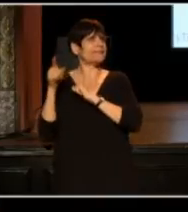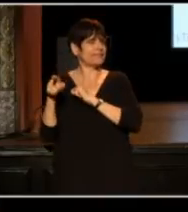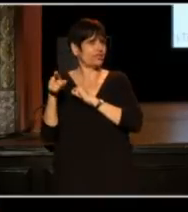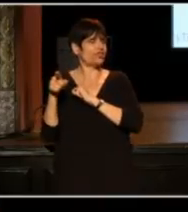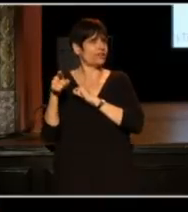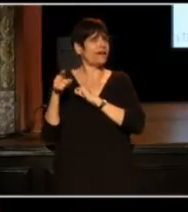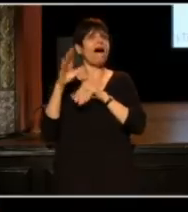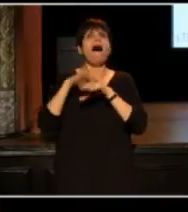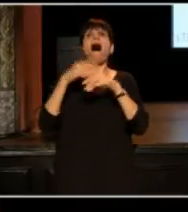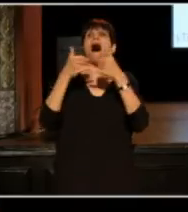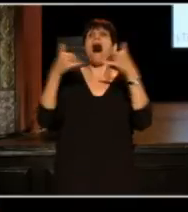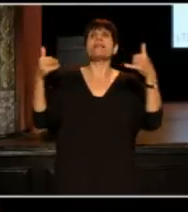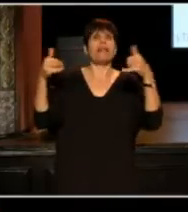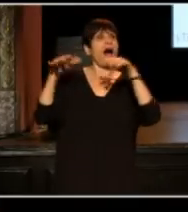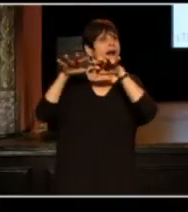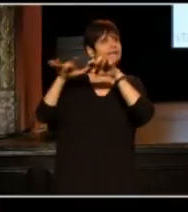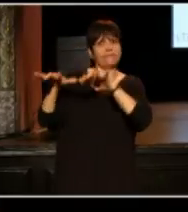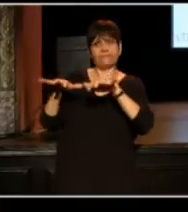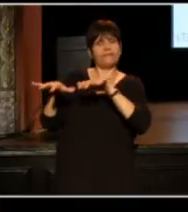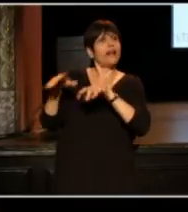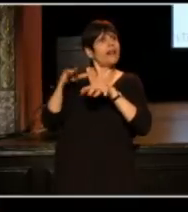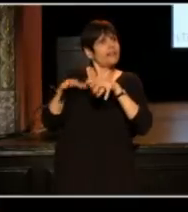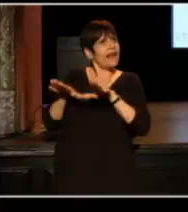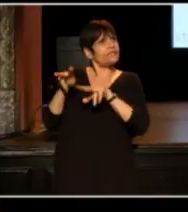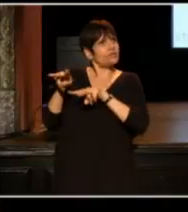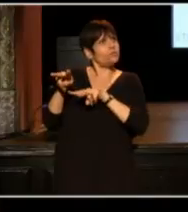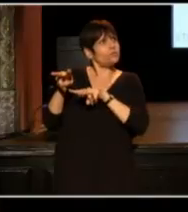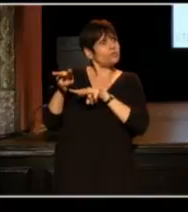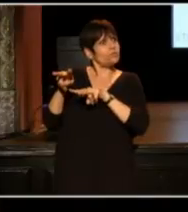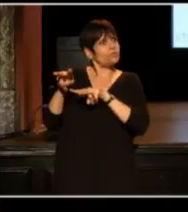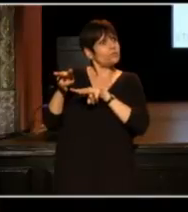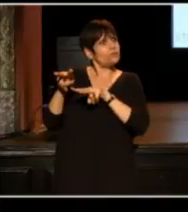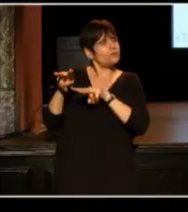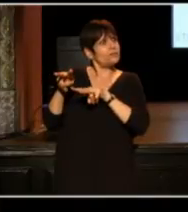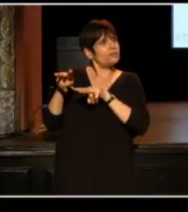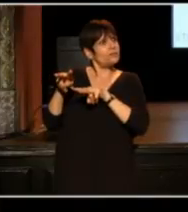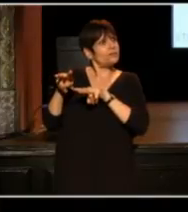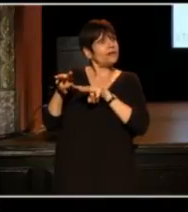This is an online platform that lets you lease your excess privileges.